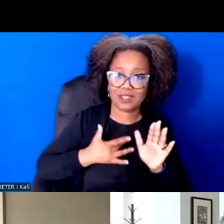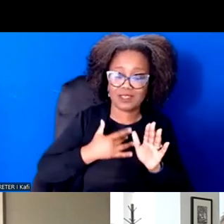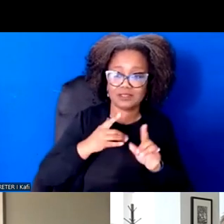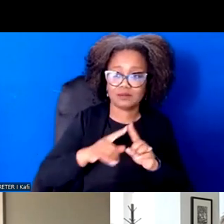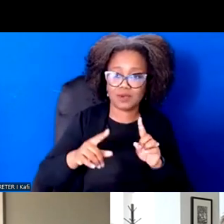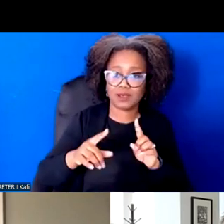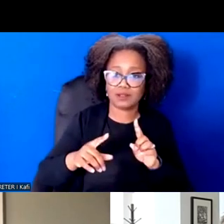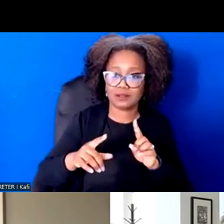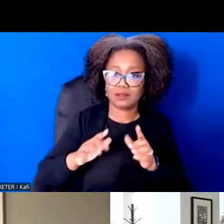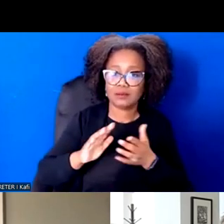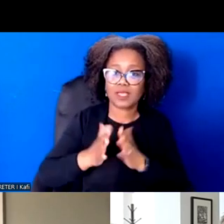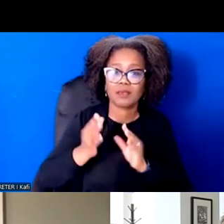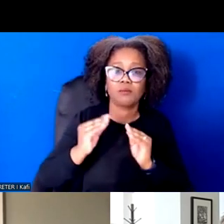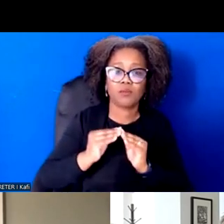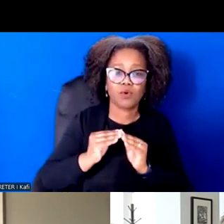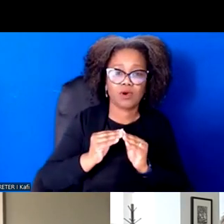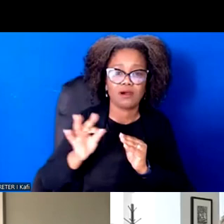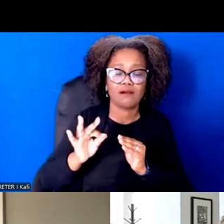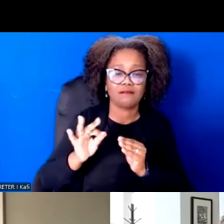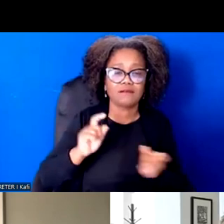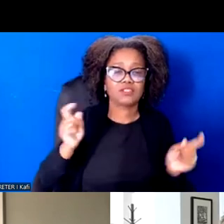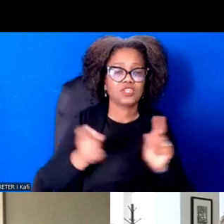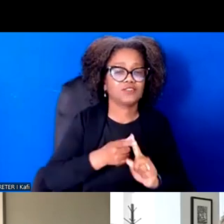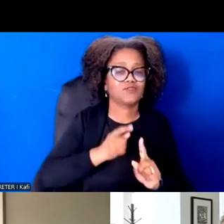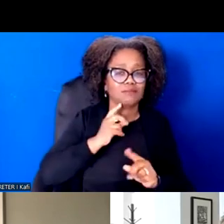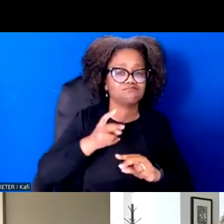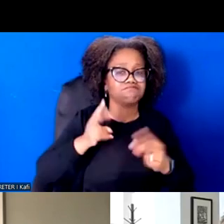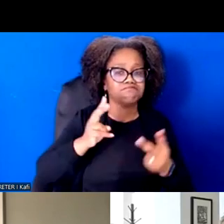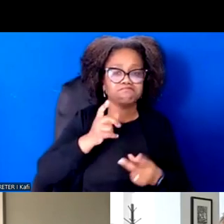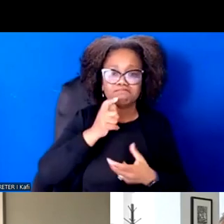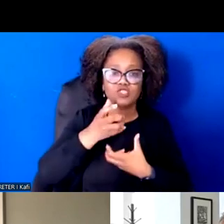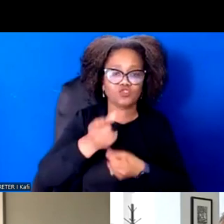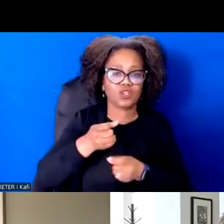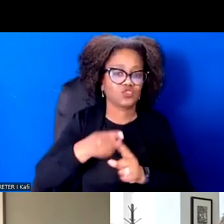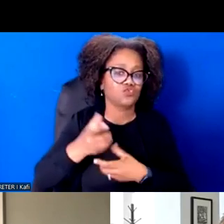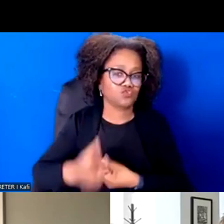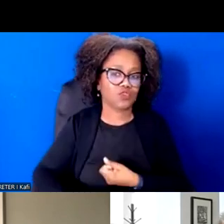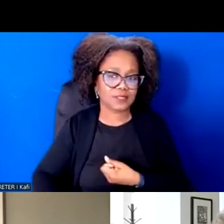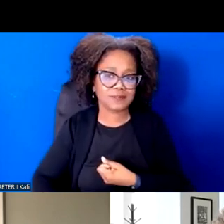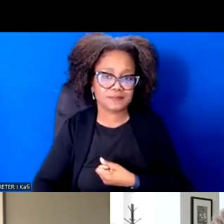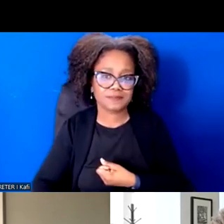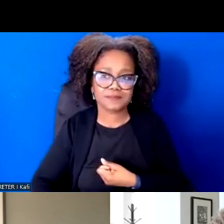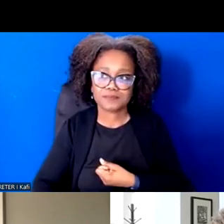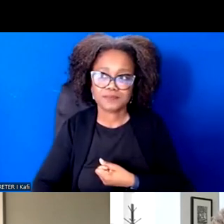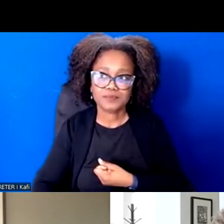actually feelings of mistrust. And so I just think, you know, we have to do as movement and organizers, that's more